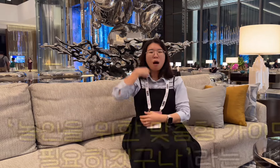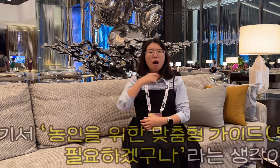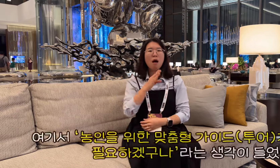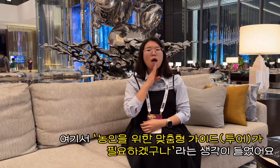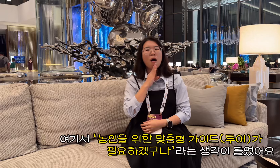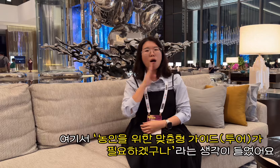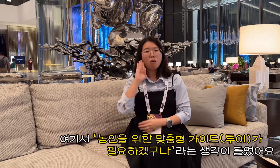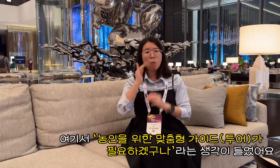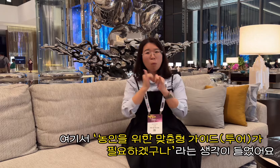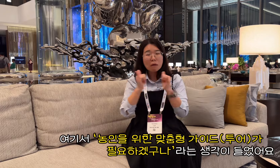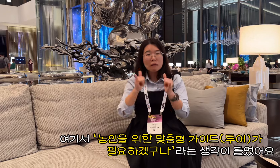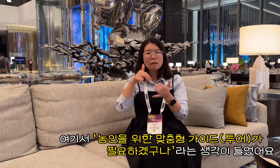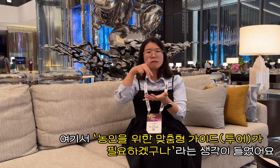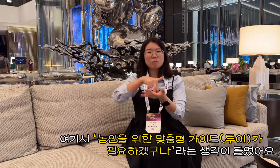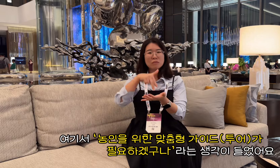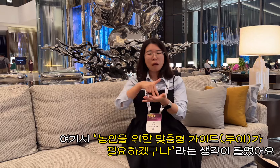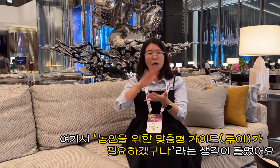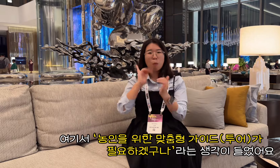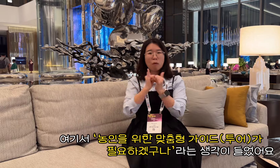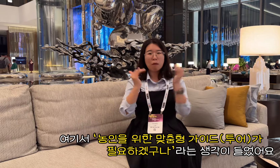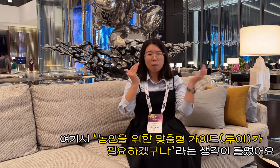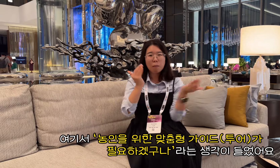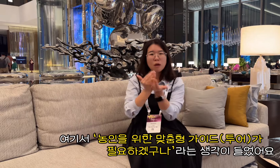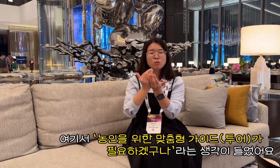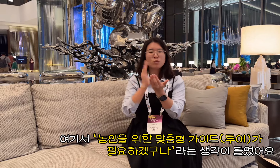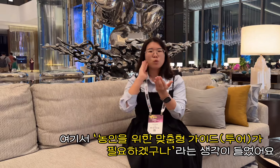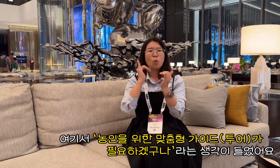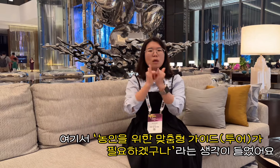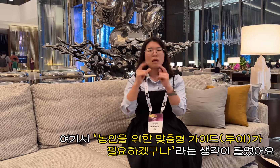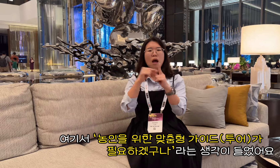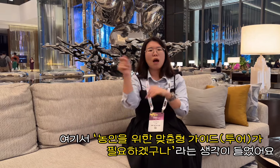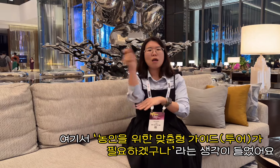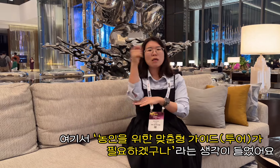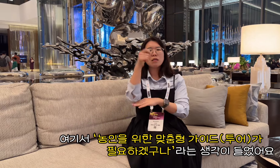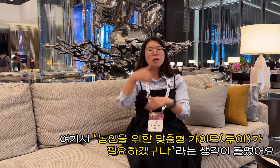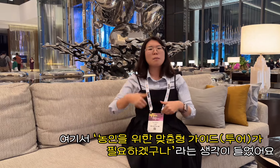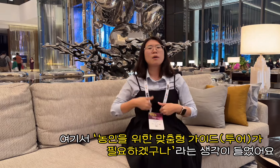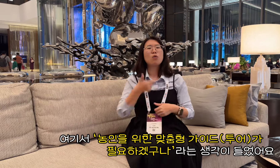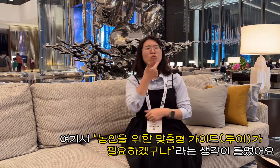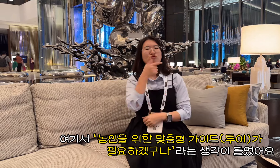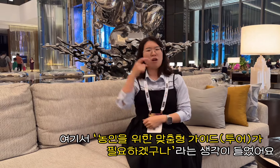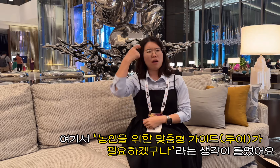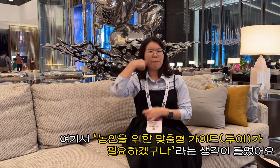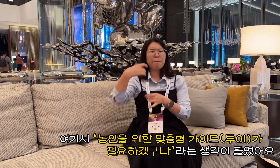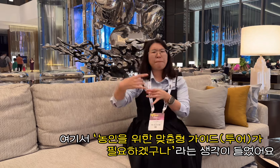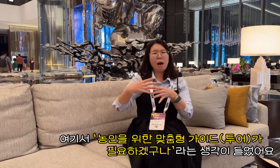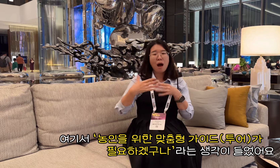This is where I thought, 'There is a need for a customized guide (tour) for the deaf.'